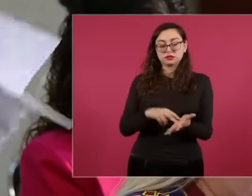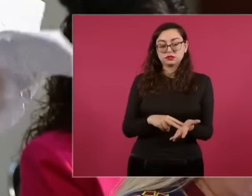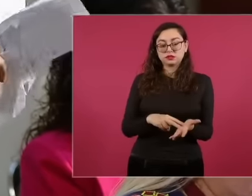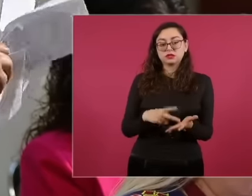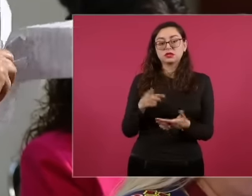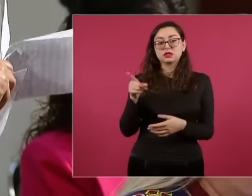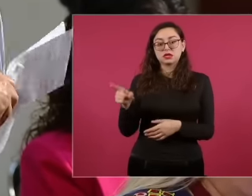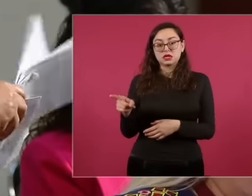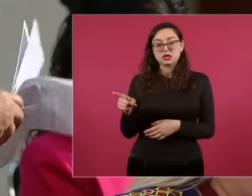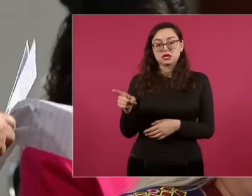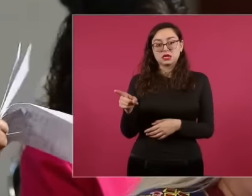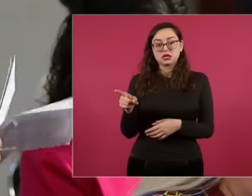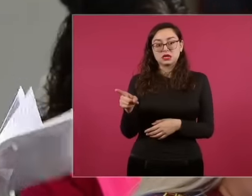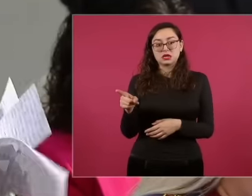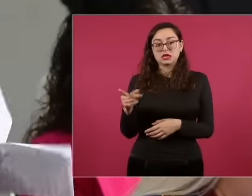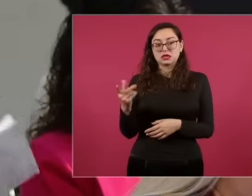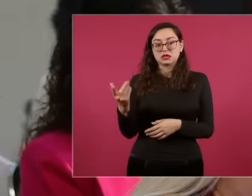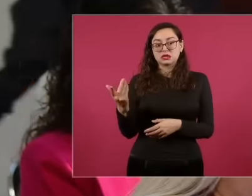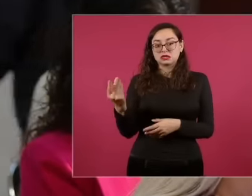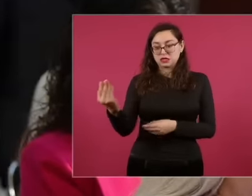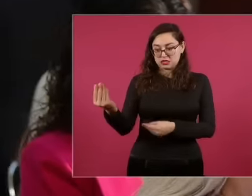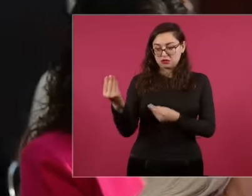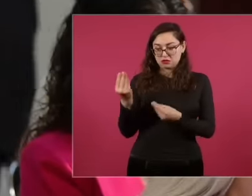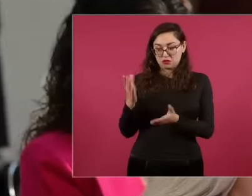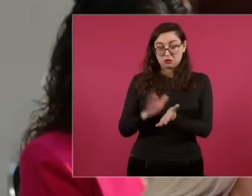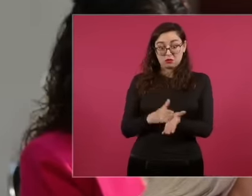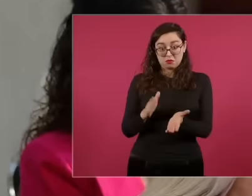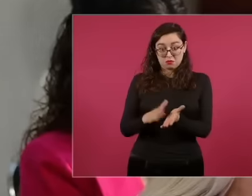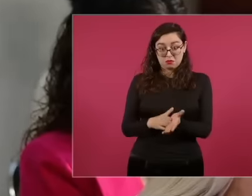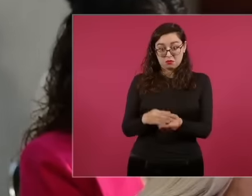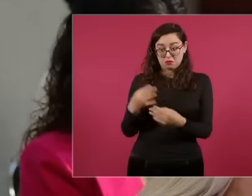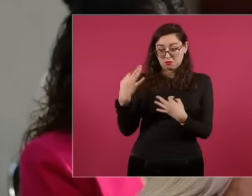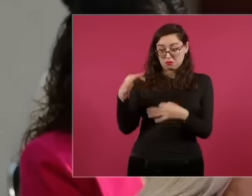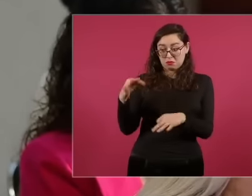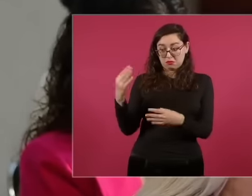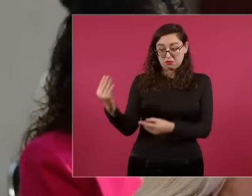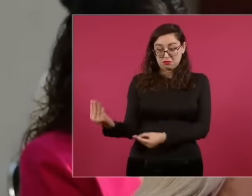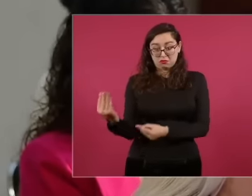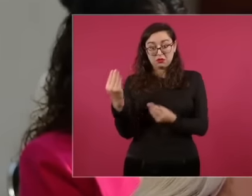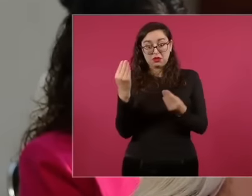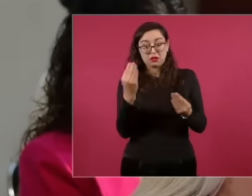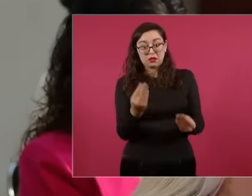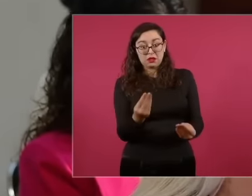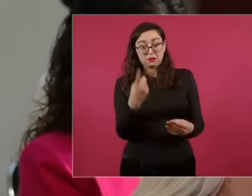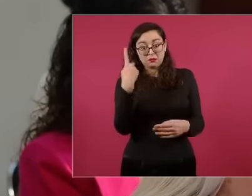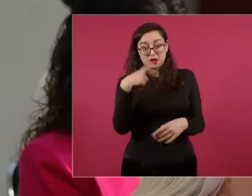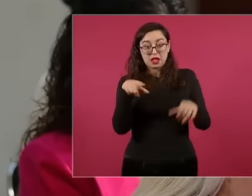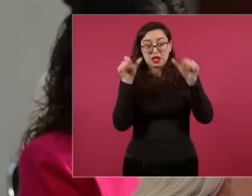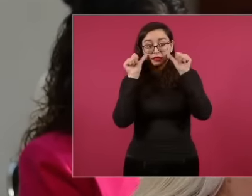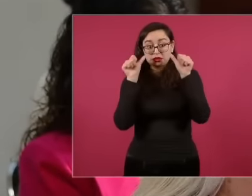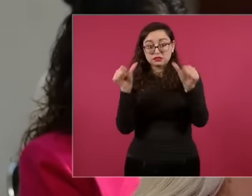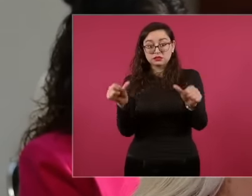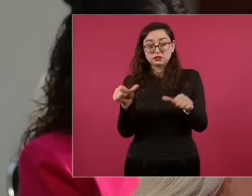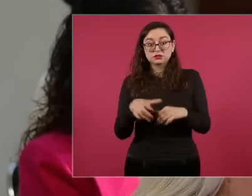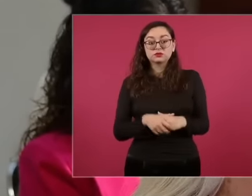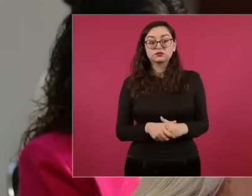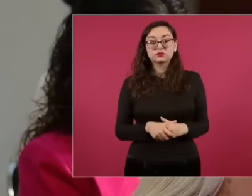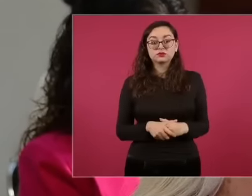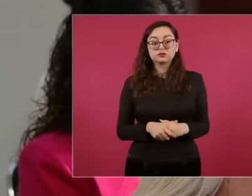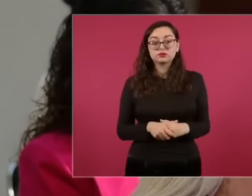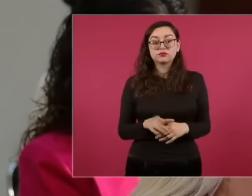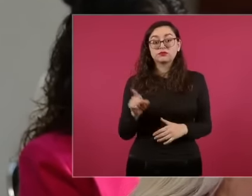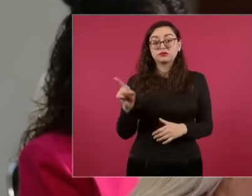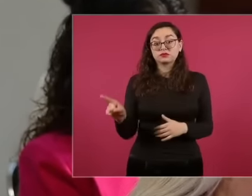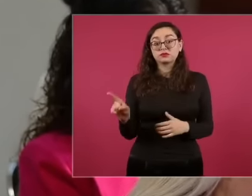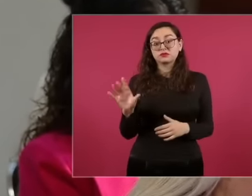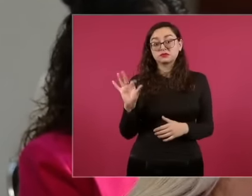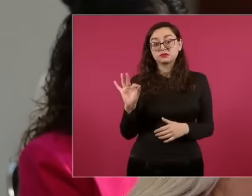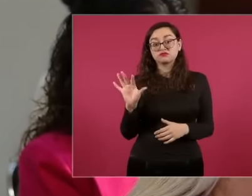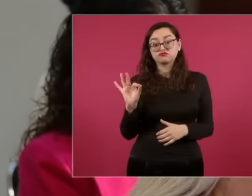brought a document here to the attention of citizens, he is already about 40 years old, he has more than 40